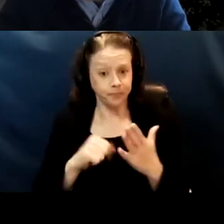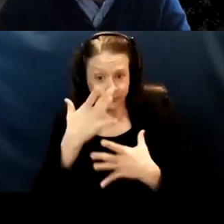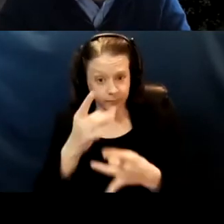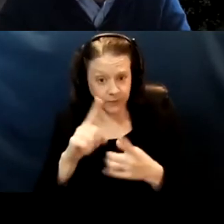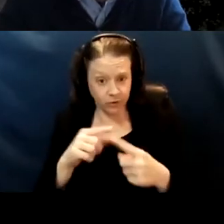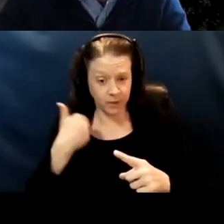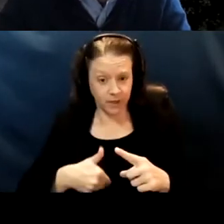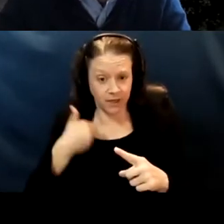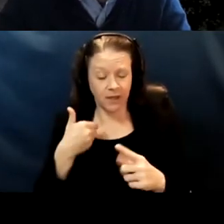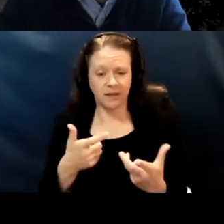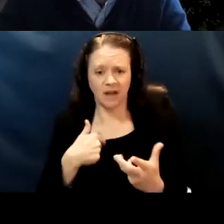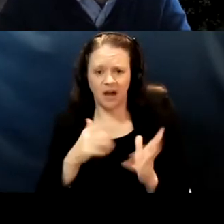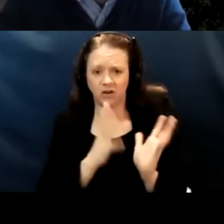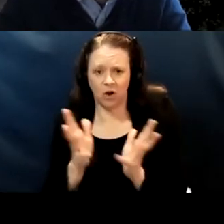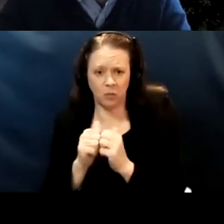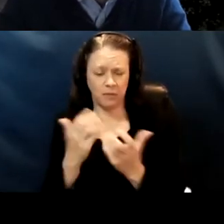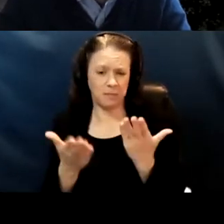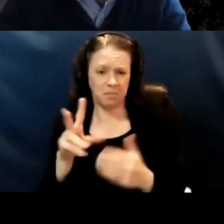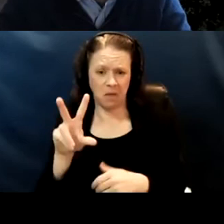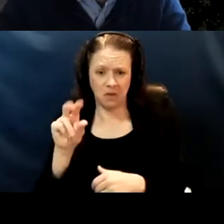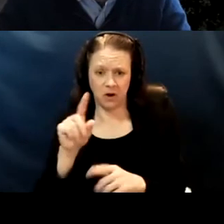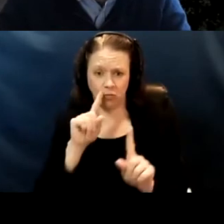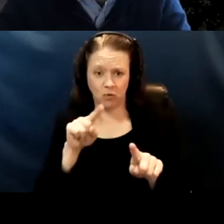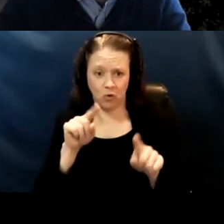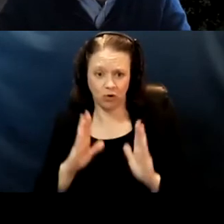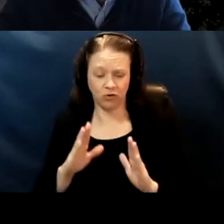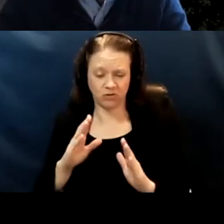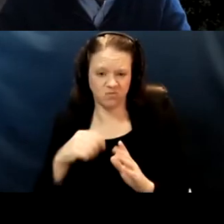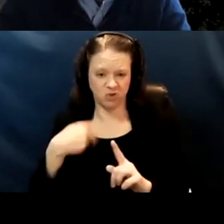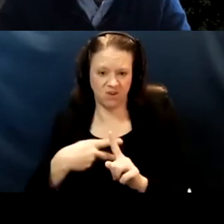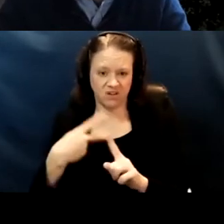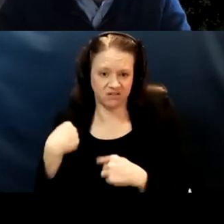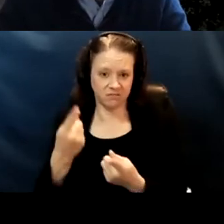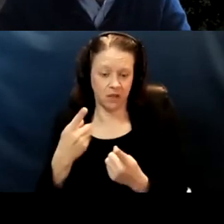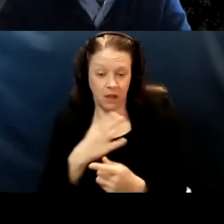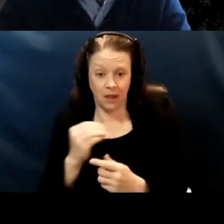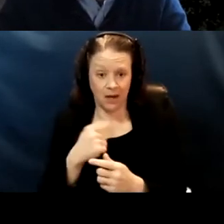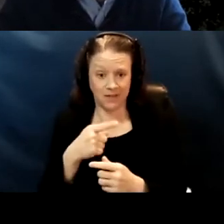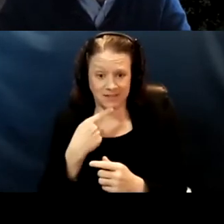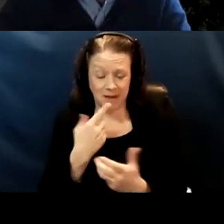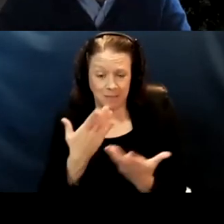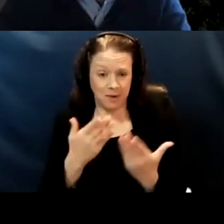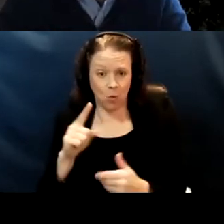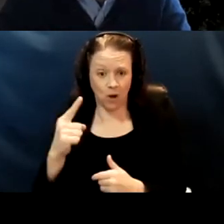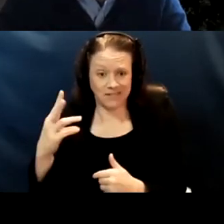I probably talked to 30 reporters over a couple months. I would say like 1/6 of them at least told me